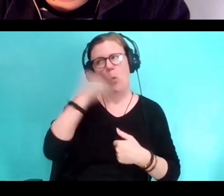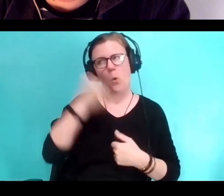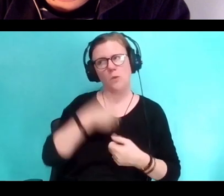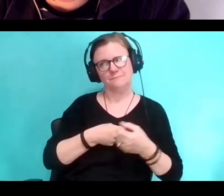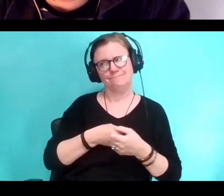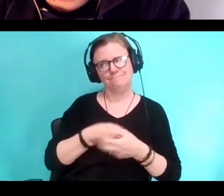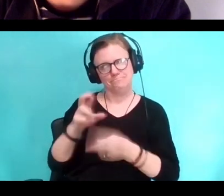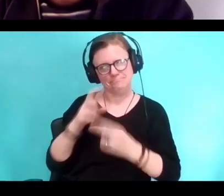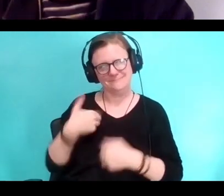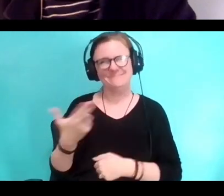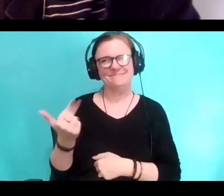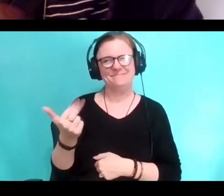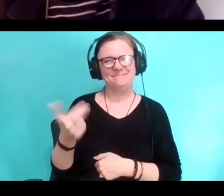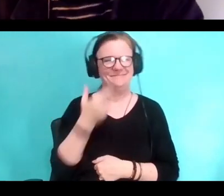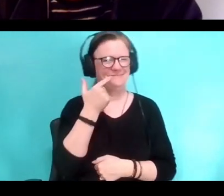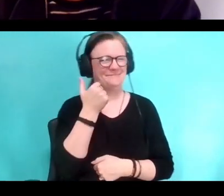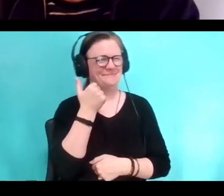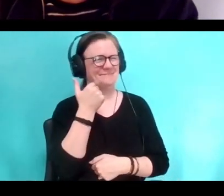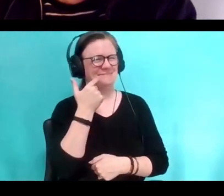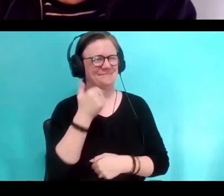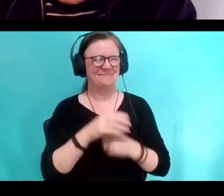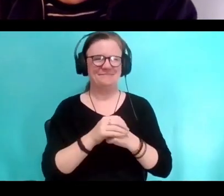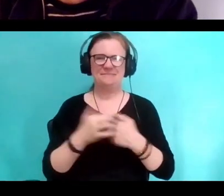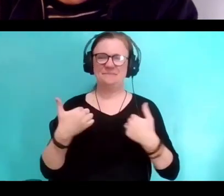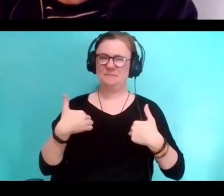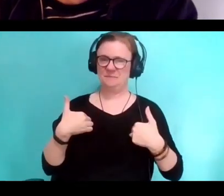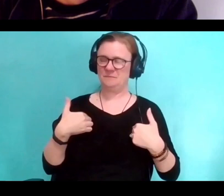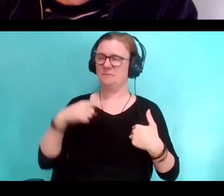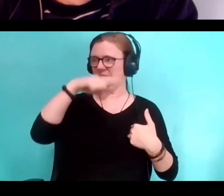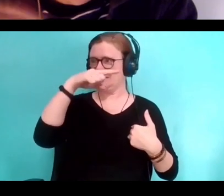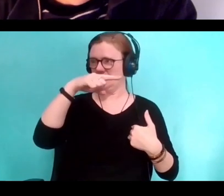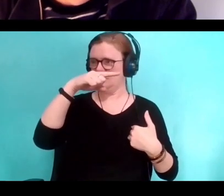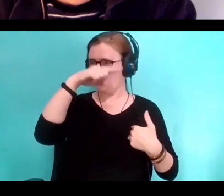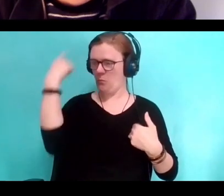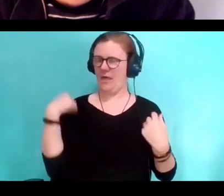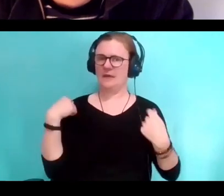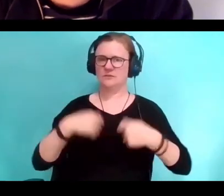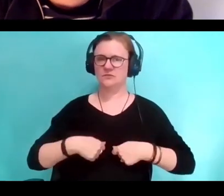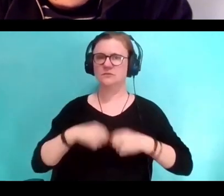And I'm wearing or a very dangly earrings,